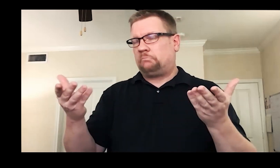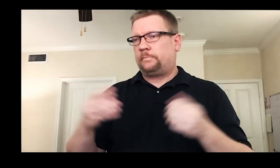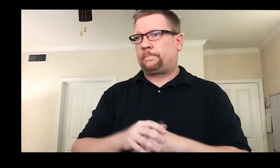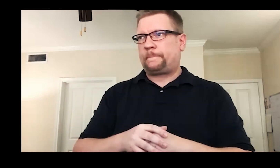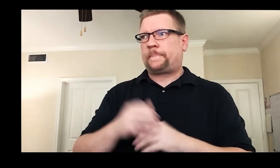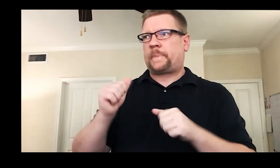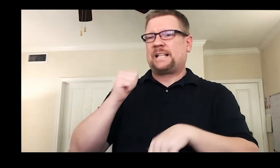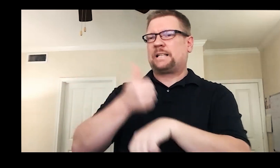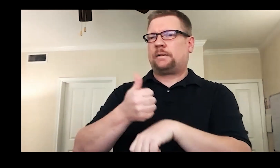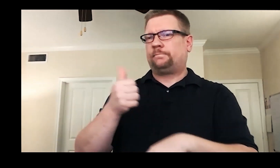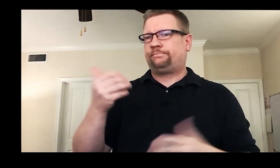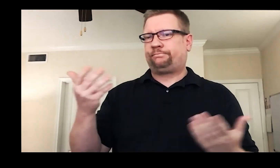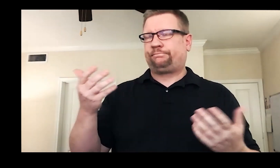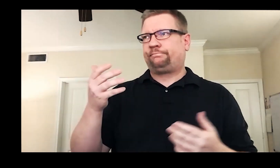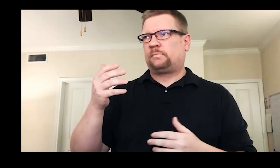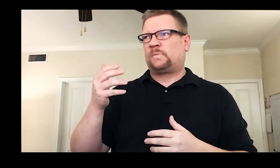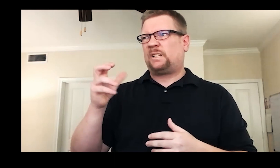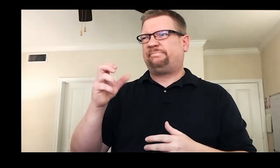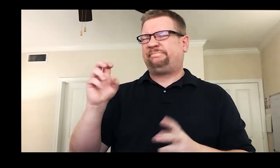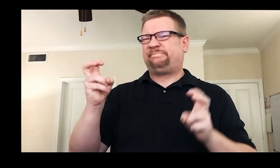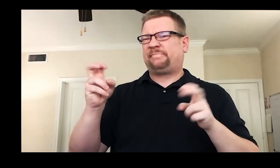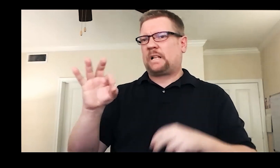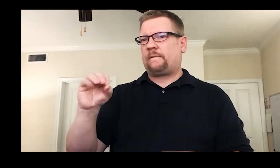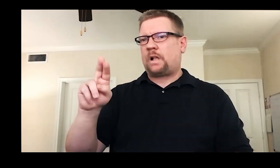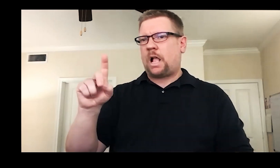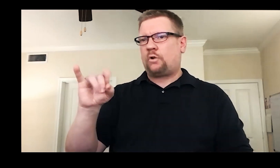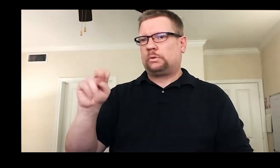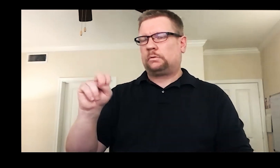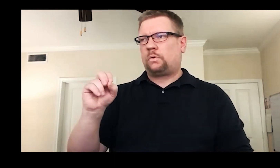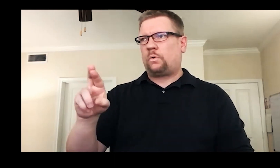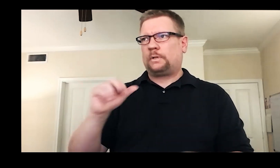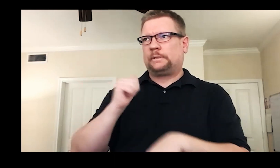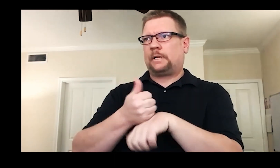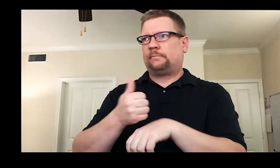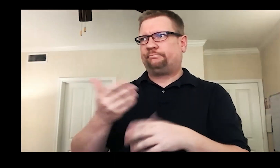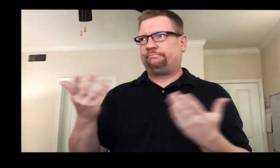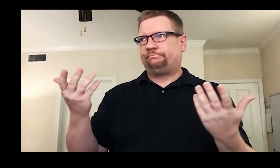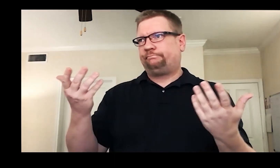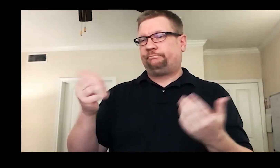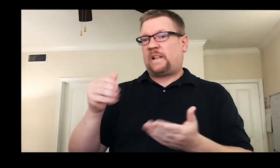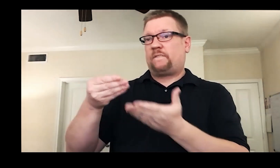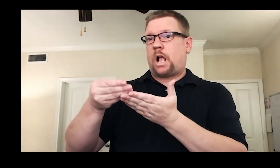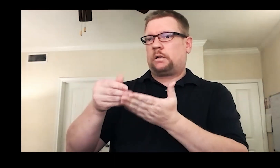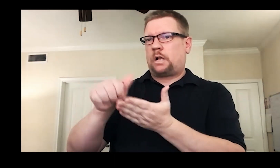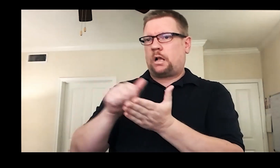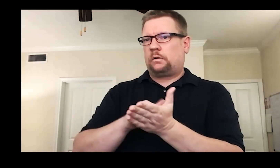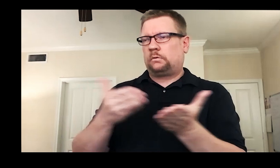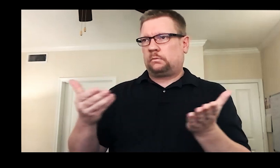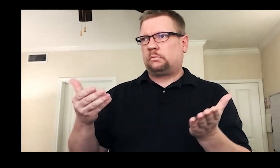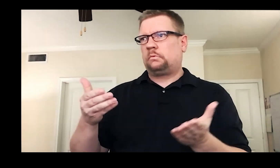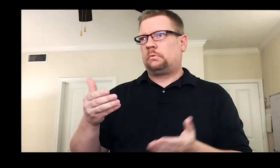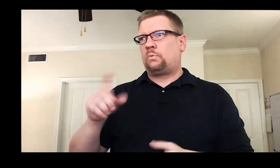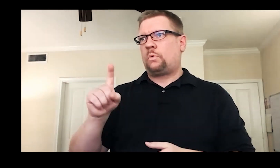Just an idea, but if a foundation or some kind of fund were established that people